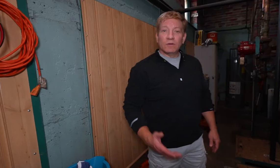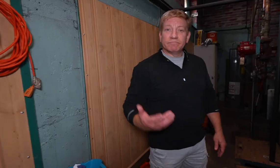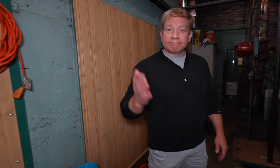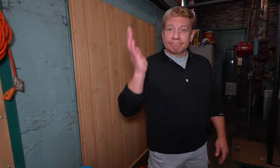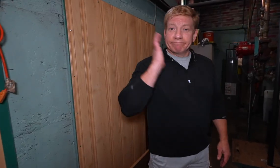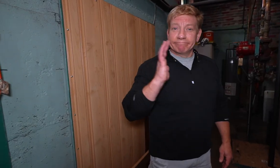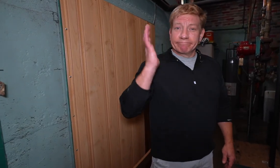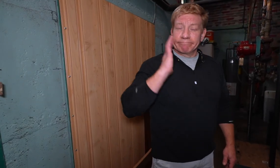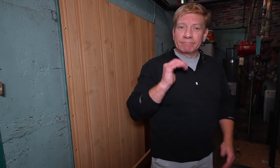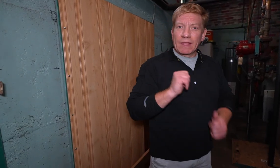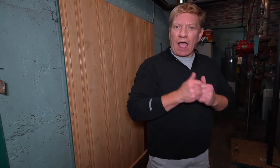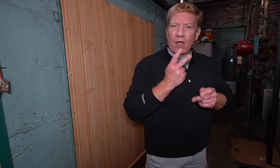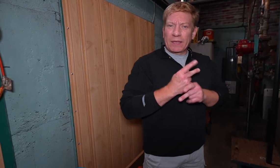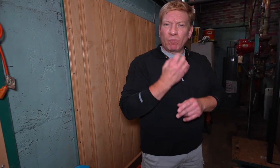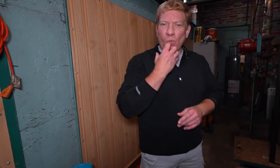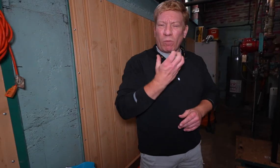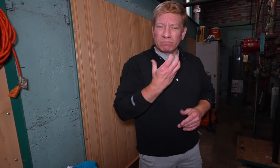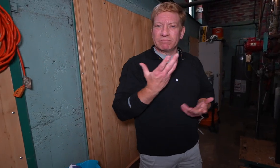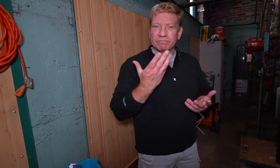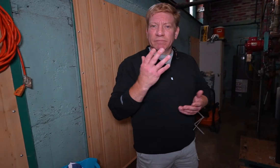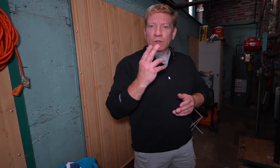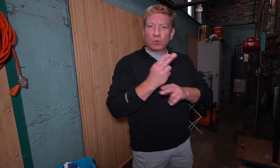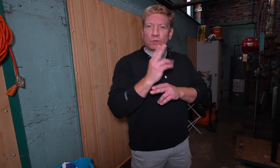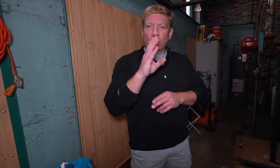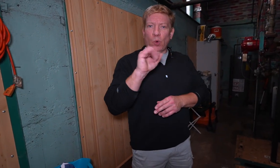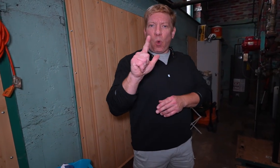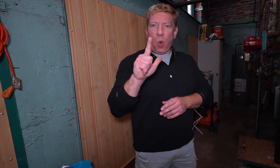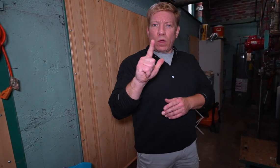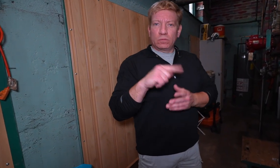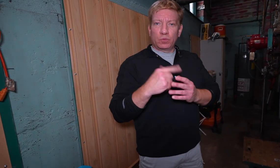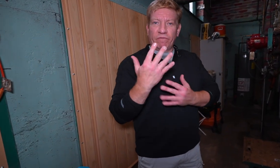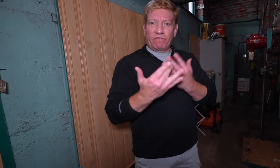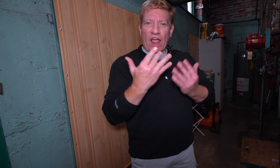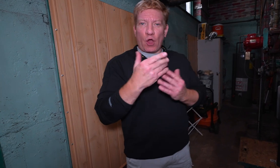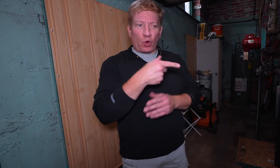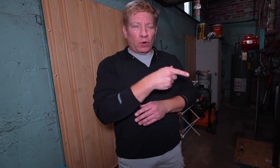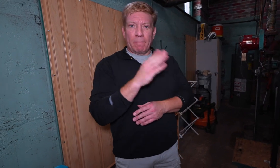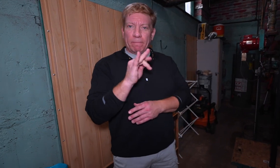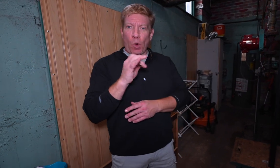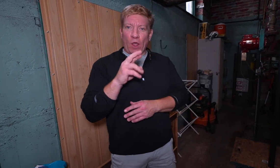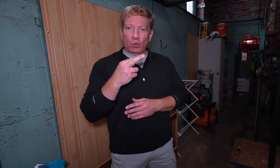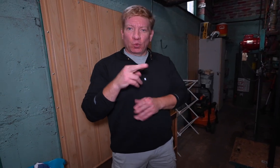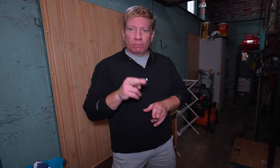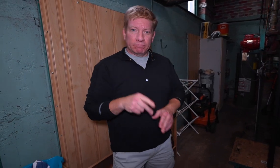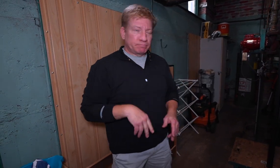So back then… How did they keep the building warm back then? They used coal to build a fire in the boiler room.